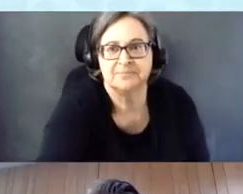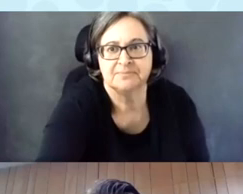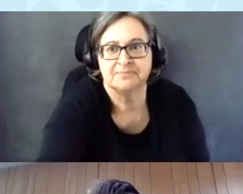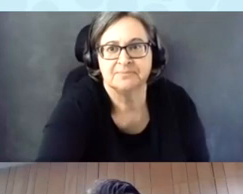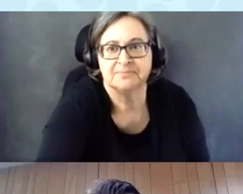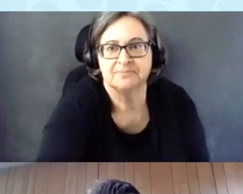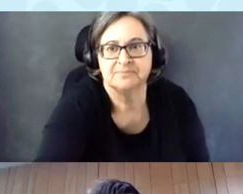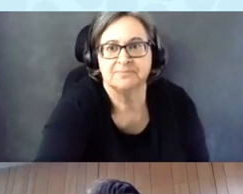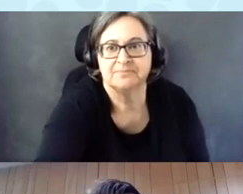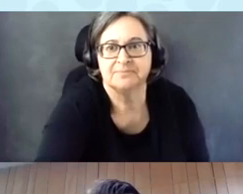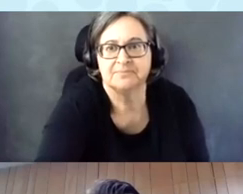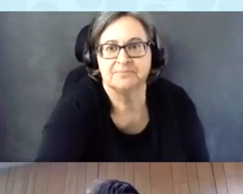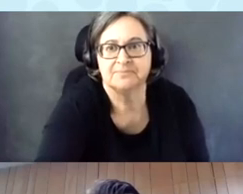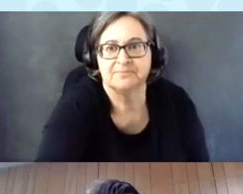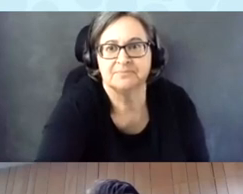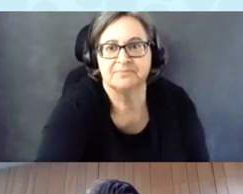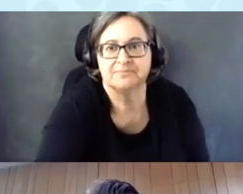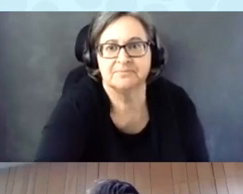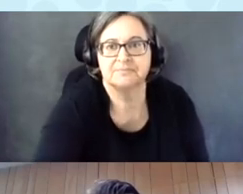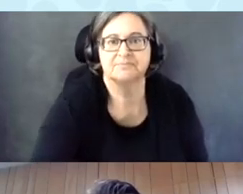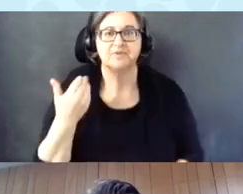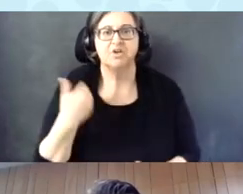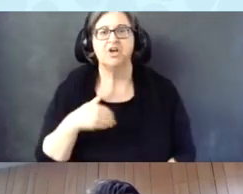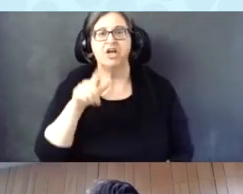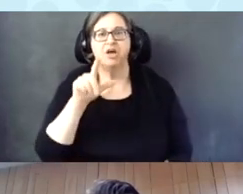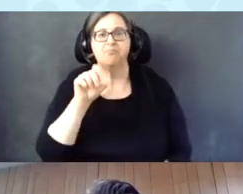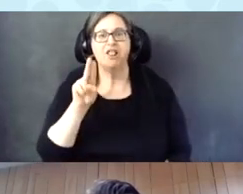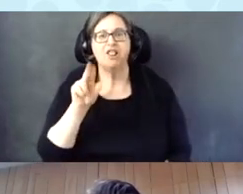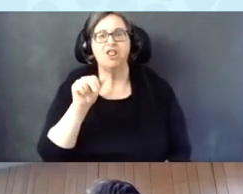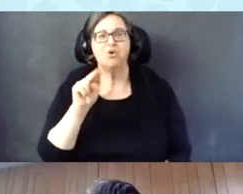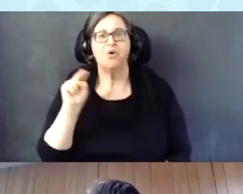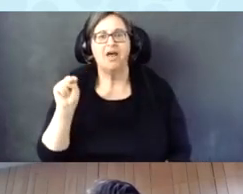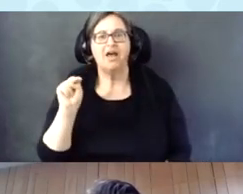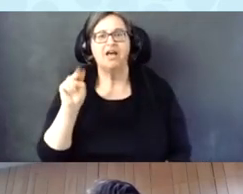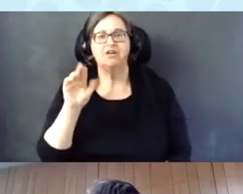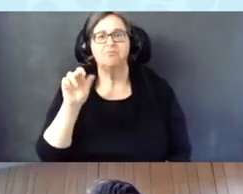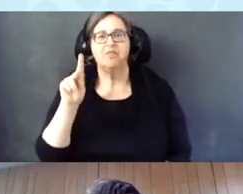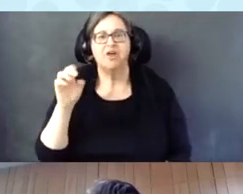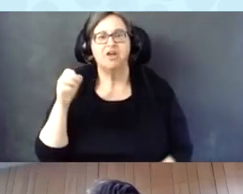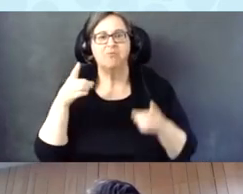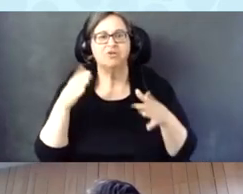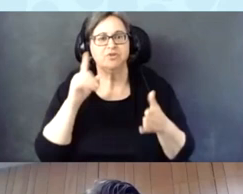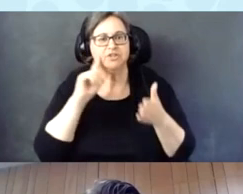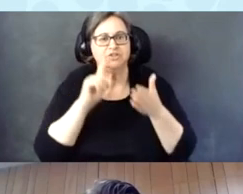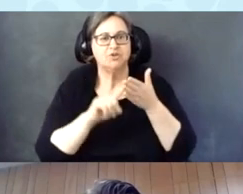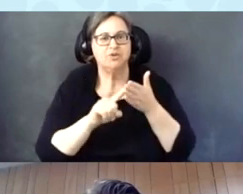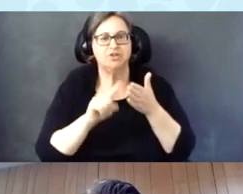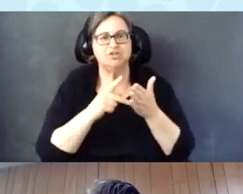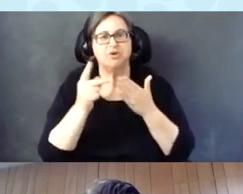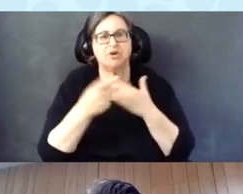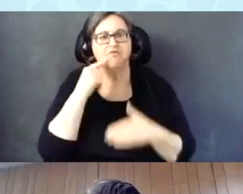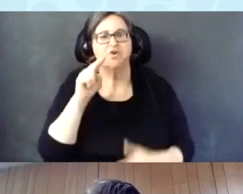I am a director of research programs for the National Federation of the Blind.